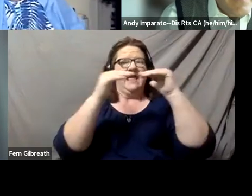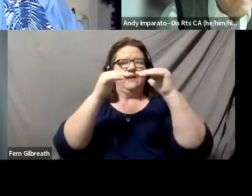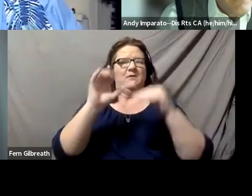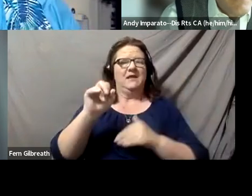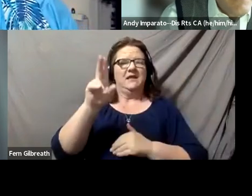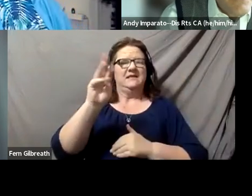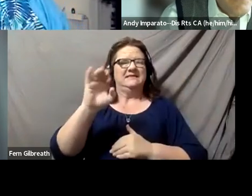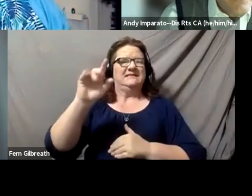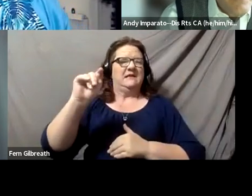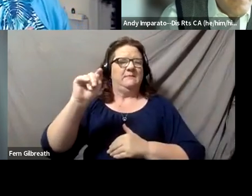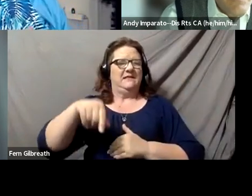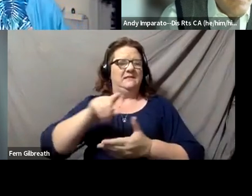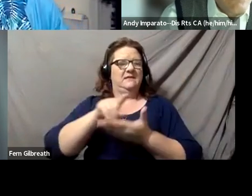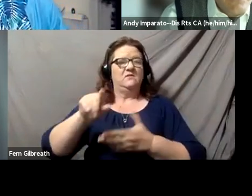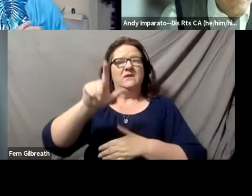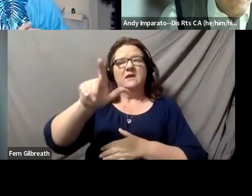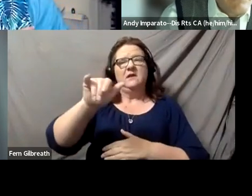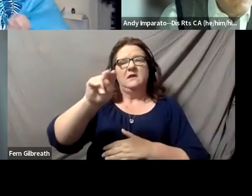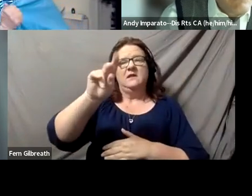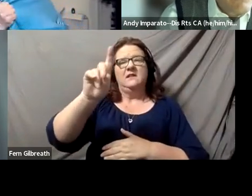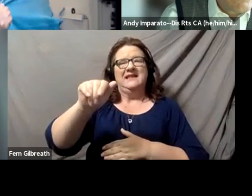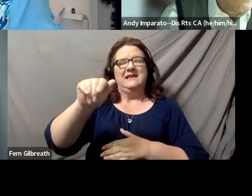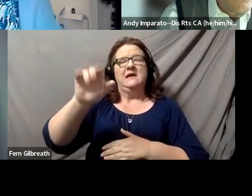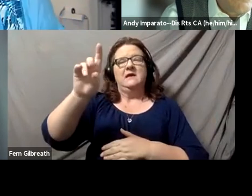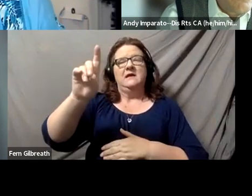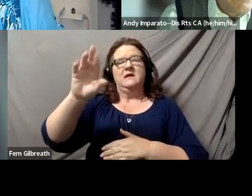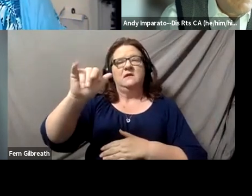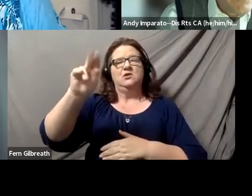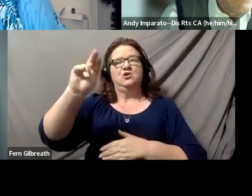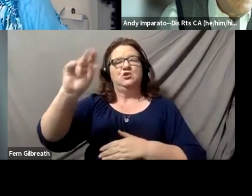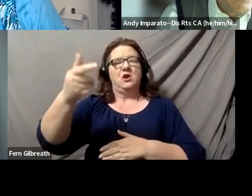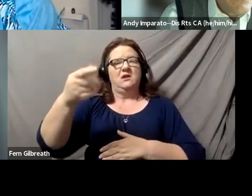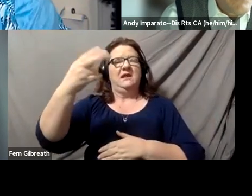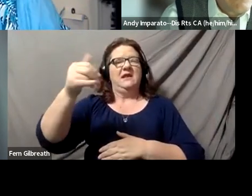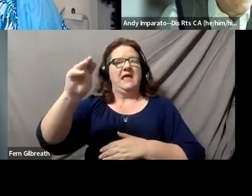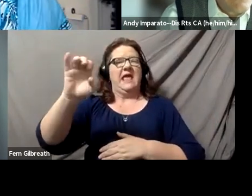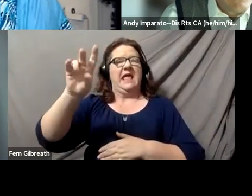and Linda Darling-Hammond was talking about, kind of, schools and building equity in schools,